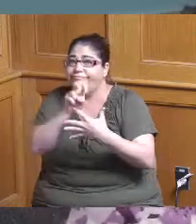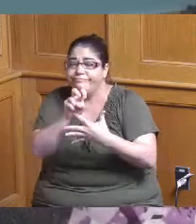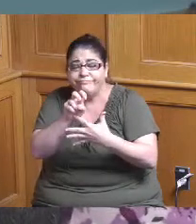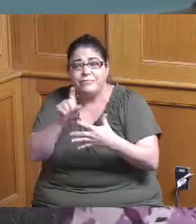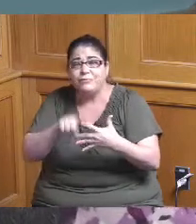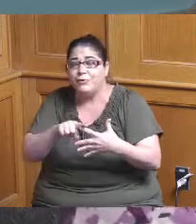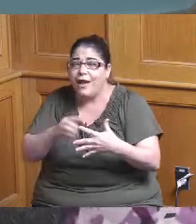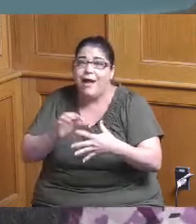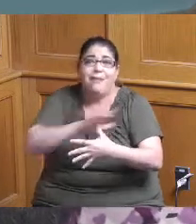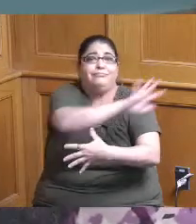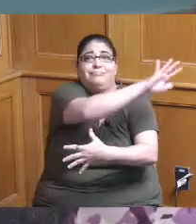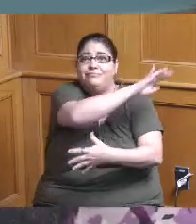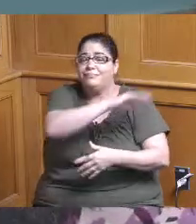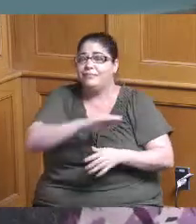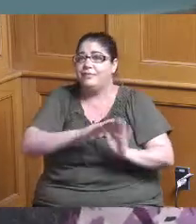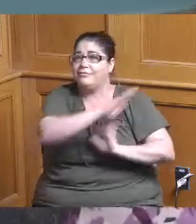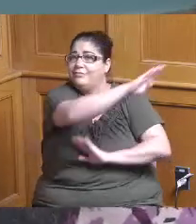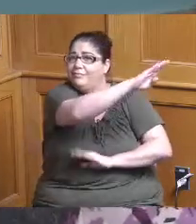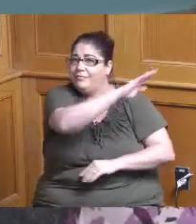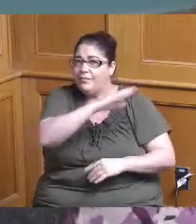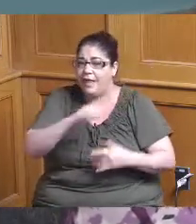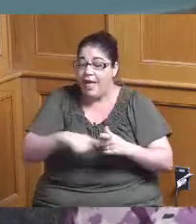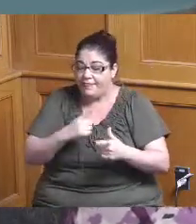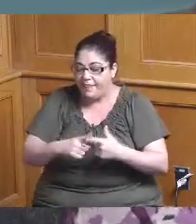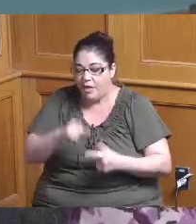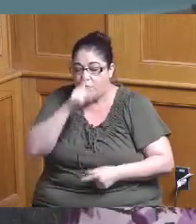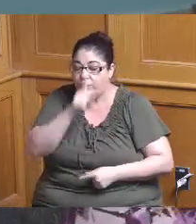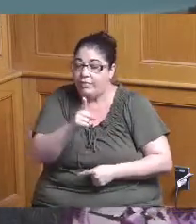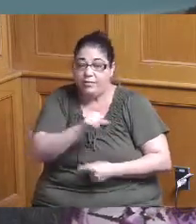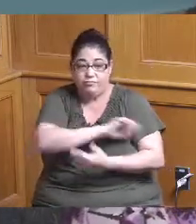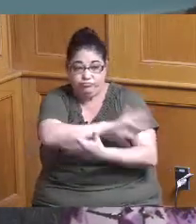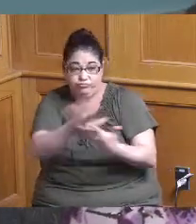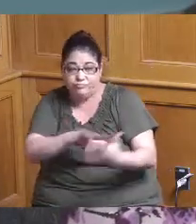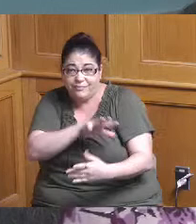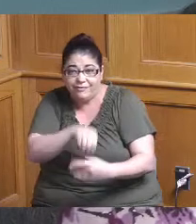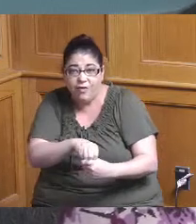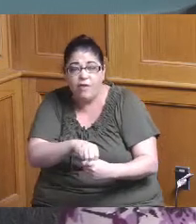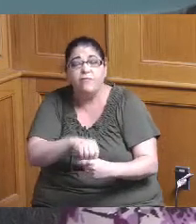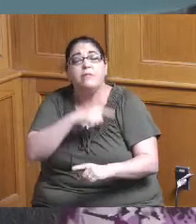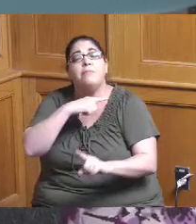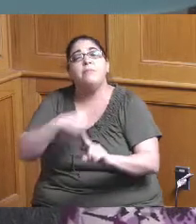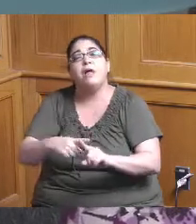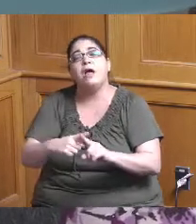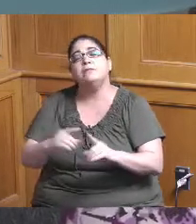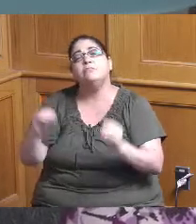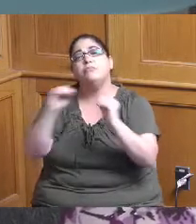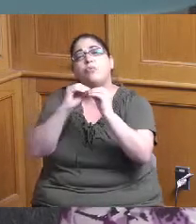I think we cover the gamut and we also educate people more about what the county